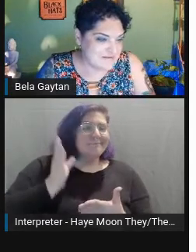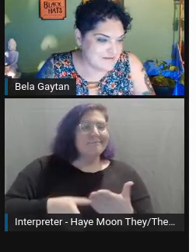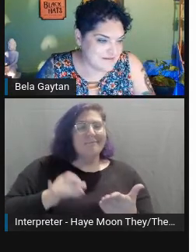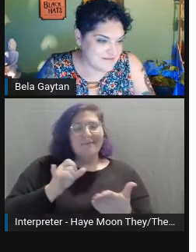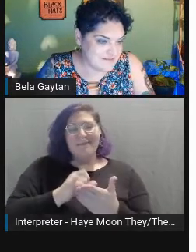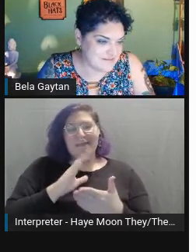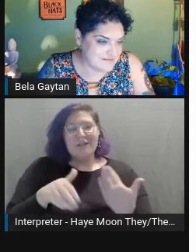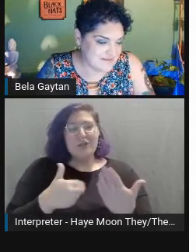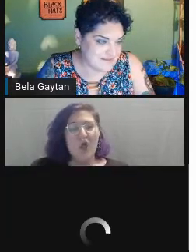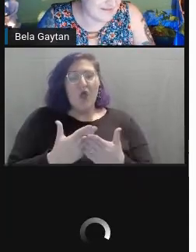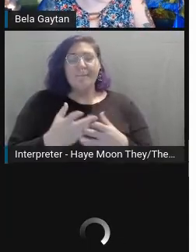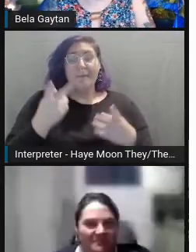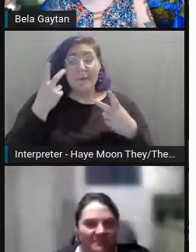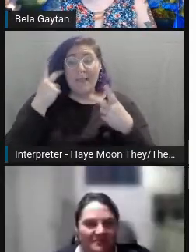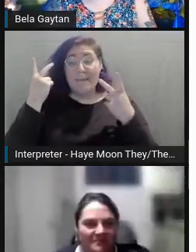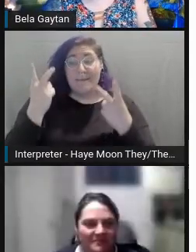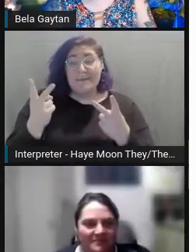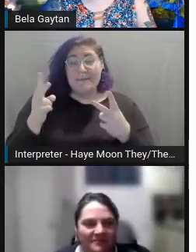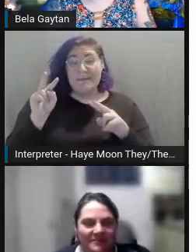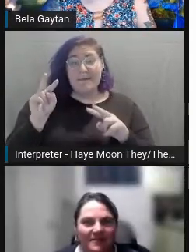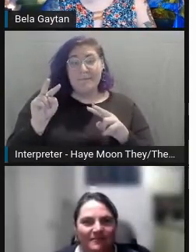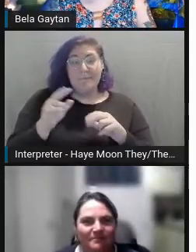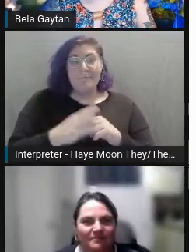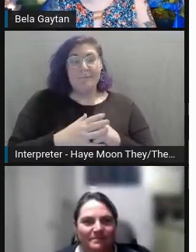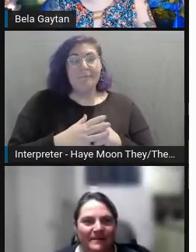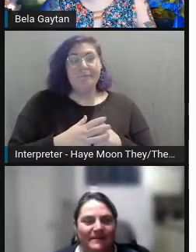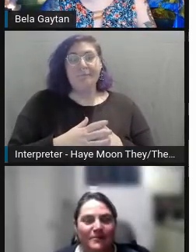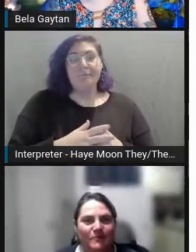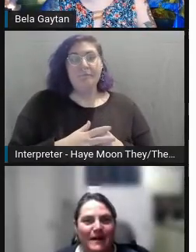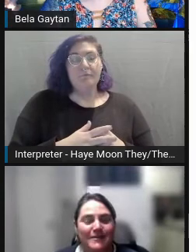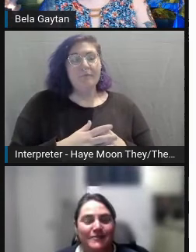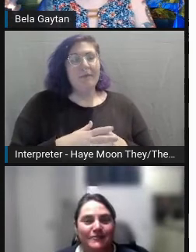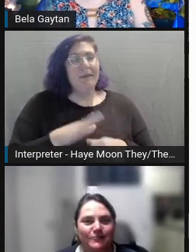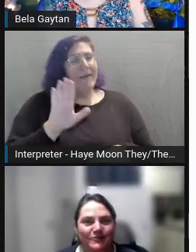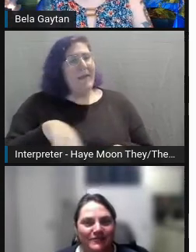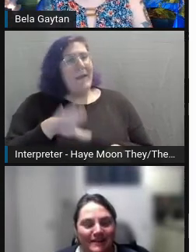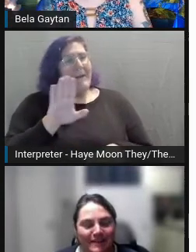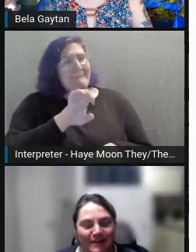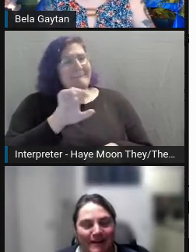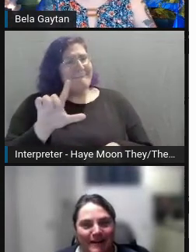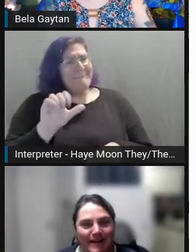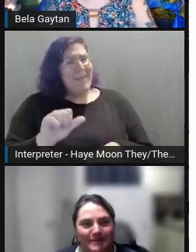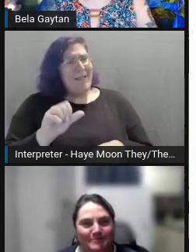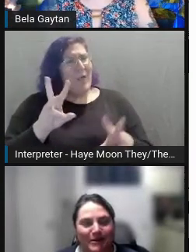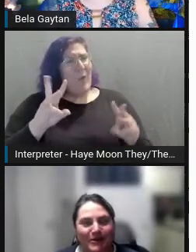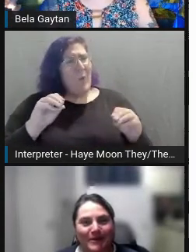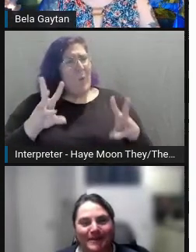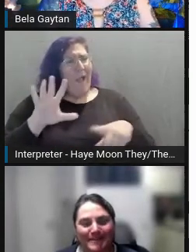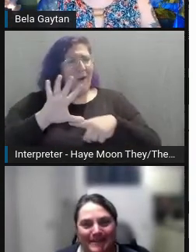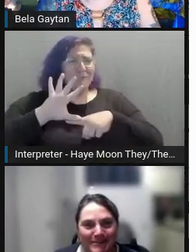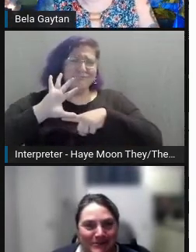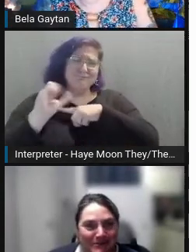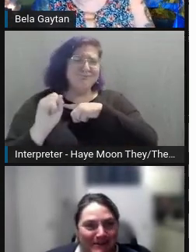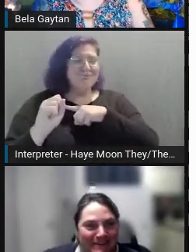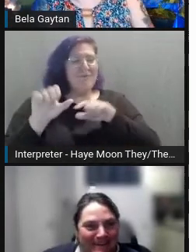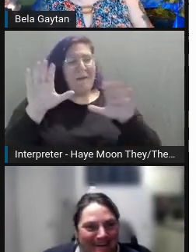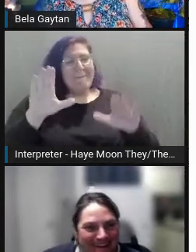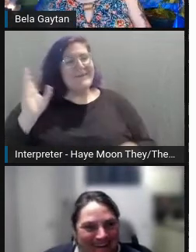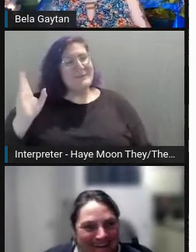Let's see. Oh wow, you just knocked that right out of the park. Thank you. Thank you, Carrie.